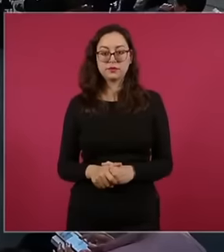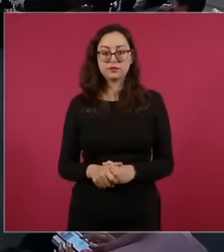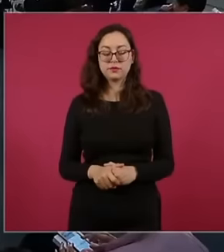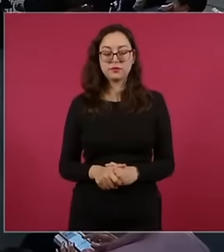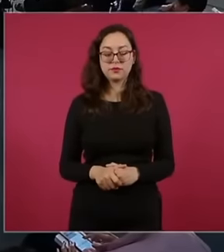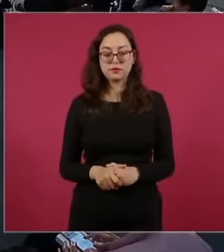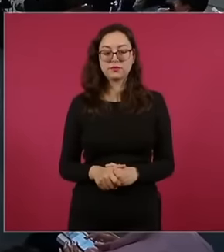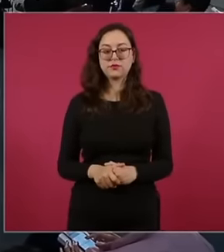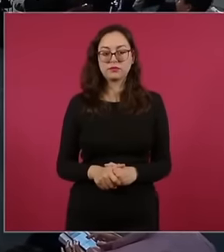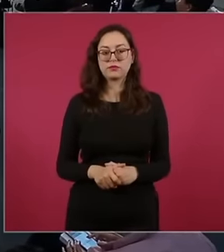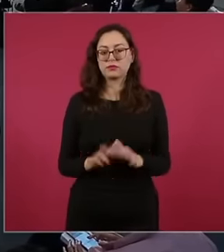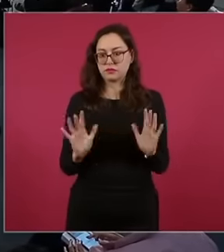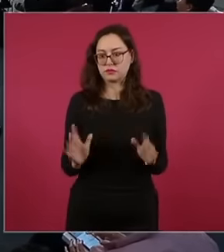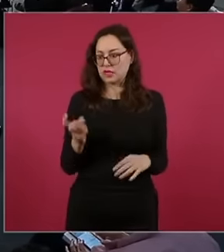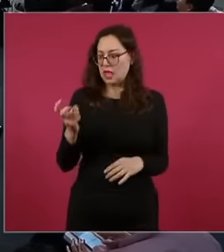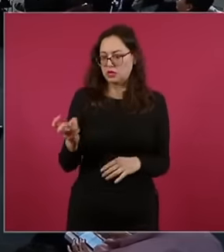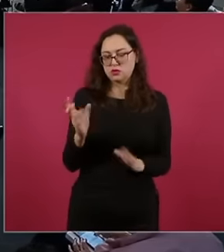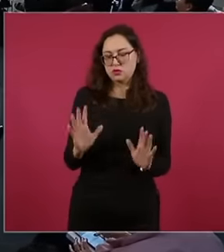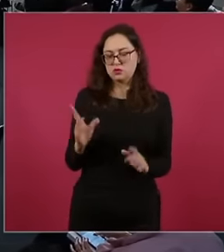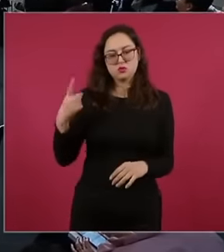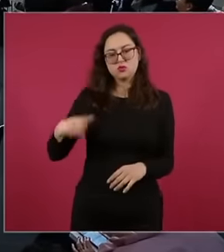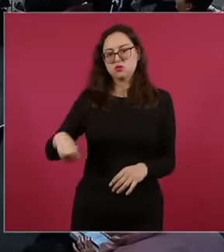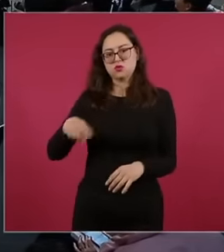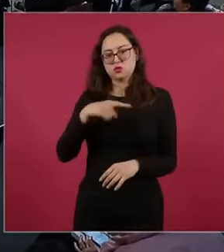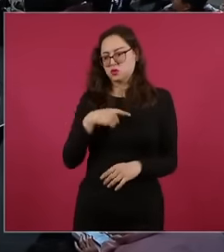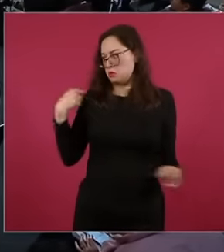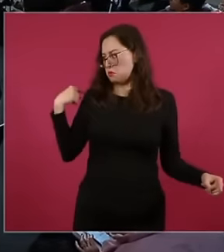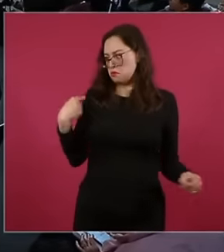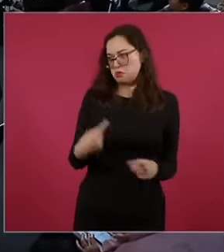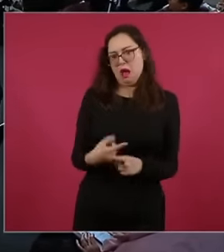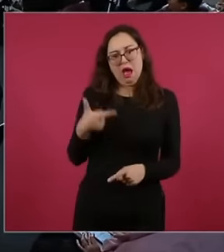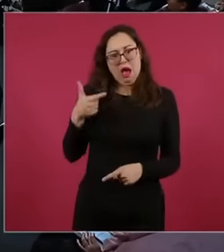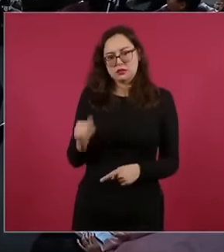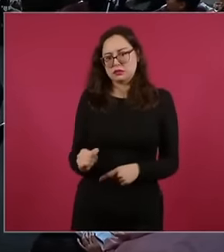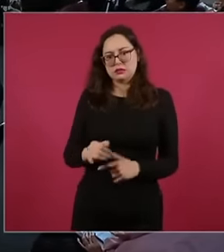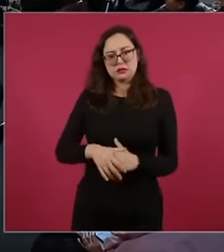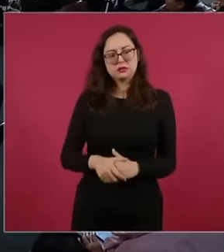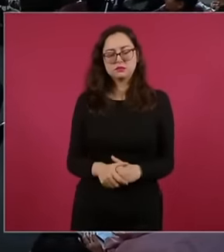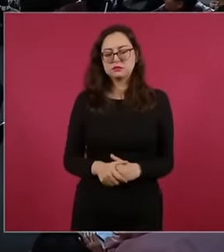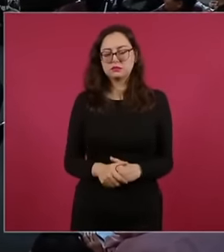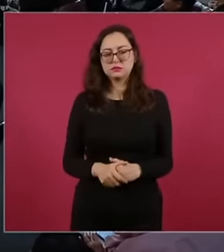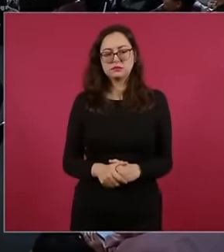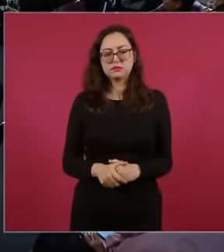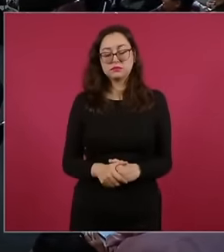that is our position and that there is not so much interference,